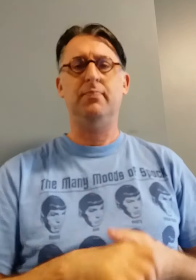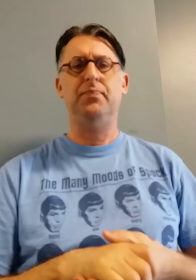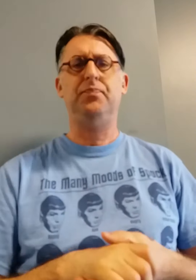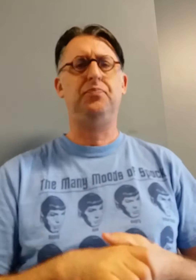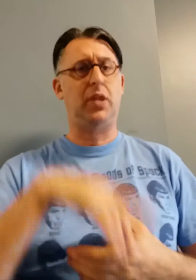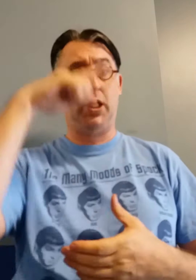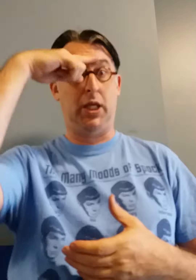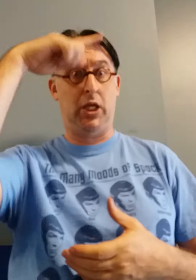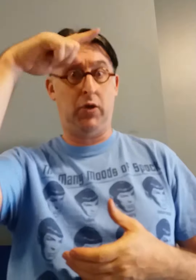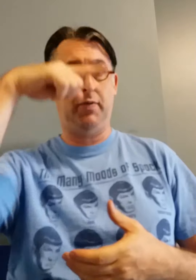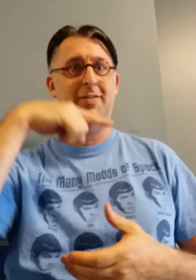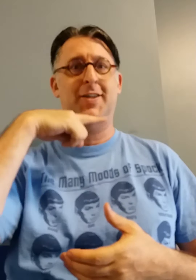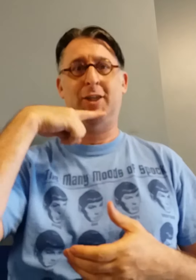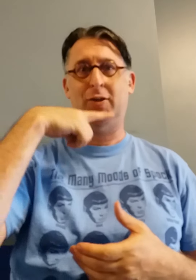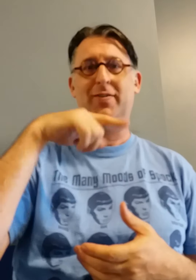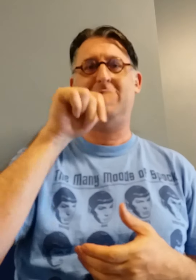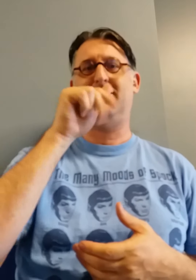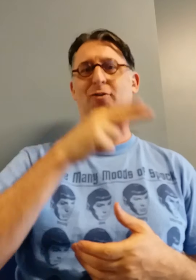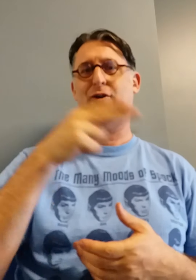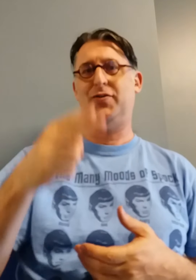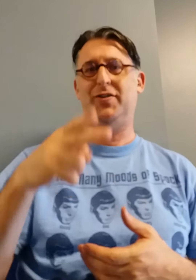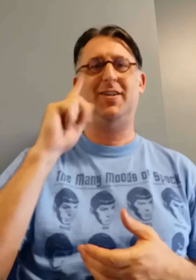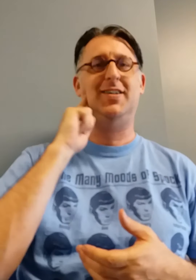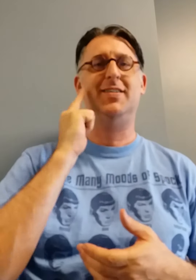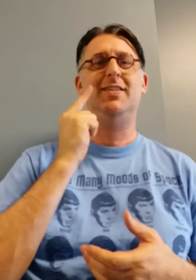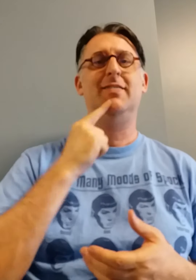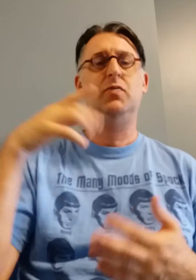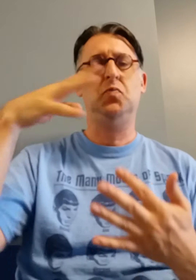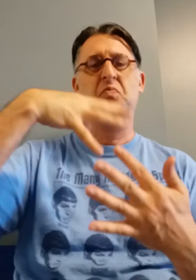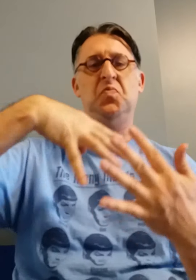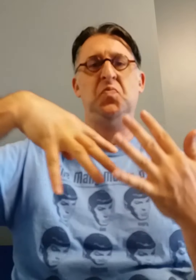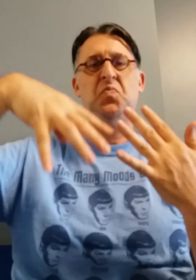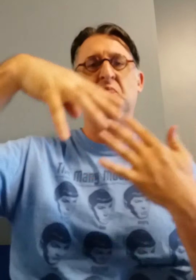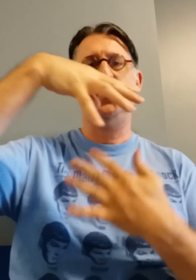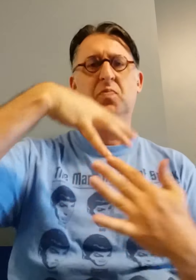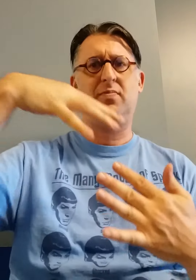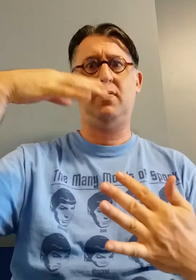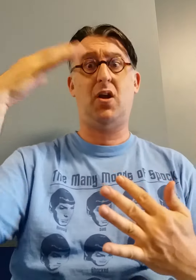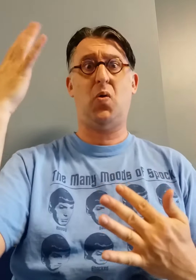Social with Ignorant hearing, open minded hearing, Deaf, hard of hearing...